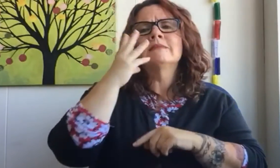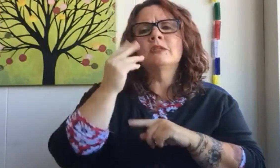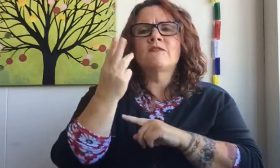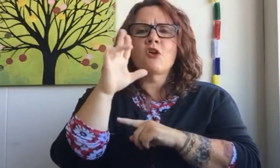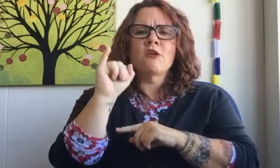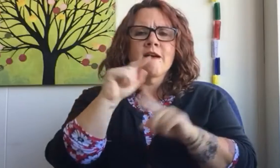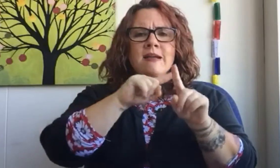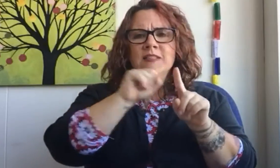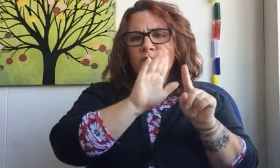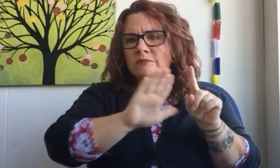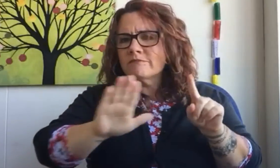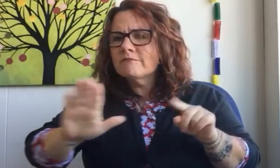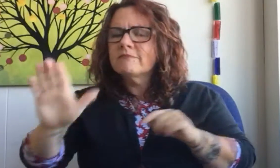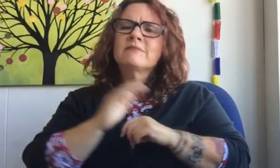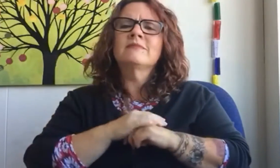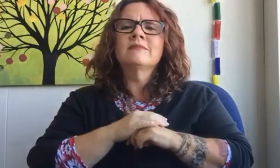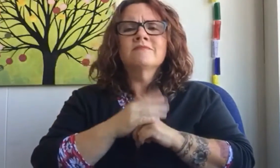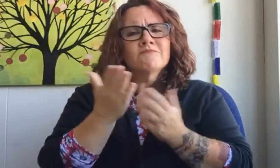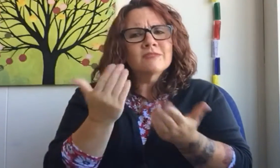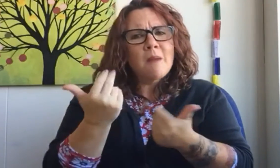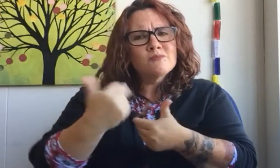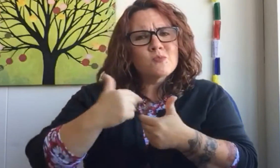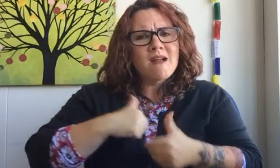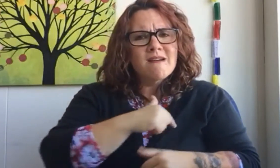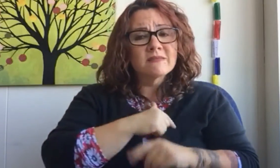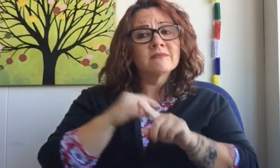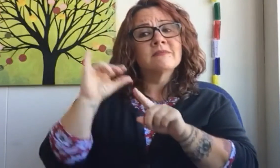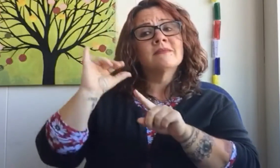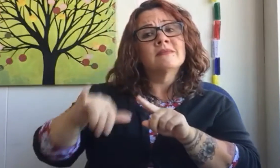experiences with VRI Come join us!